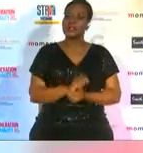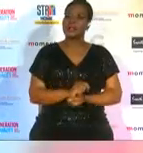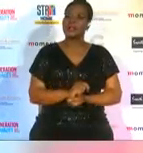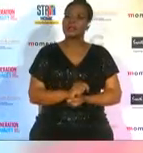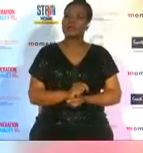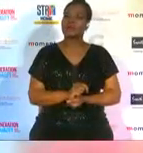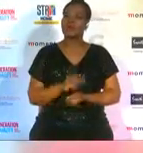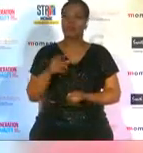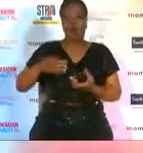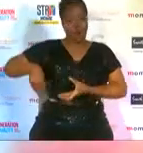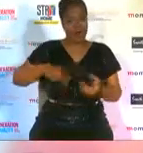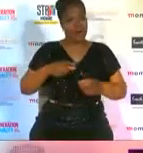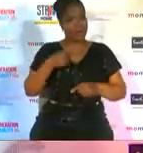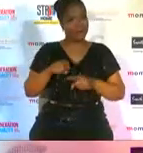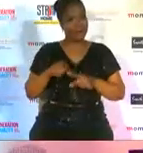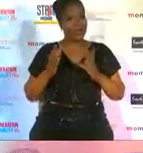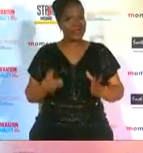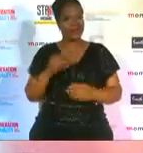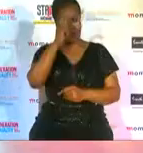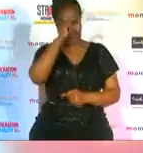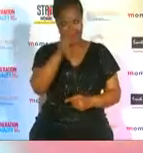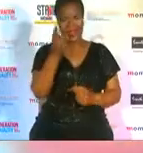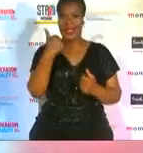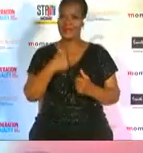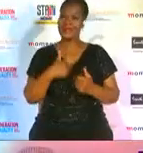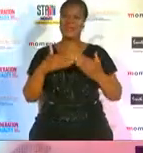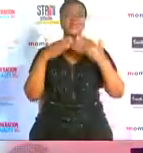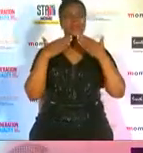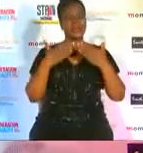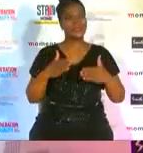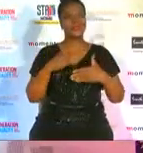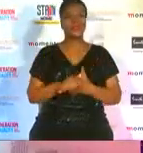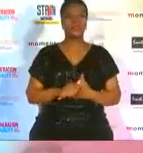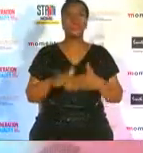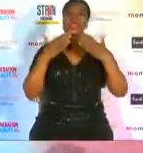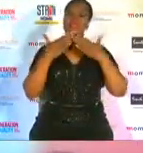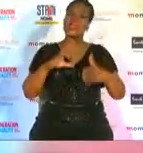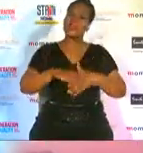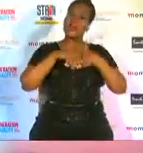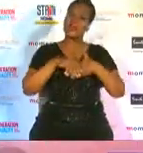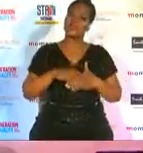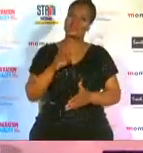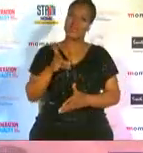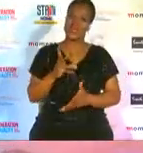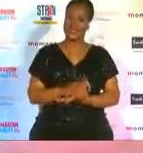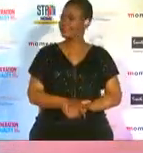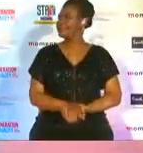for continuing to be on the map is amazing thank you so much and congratulations once again thank you thanks for having us